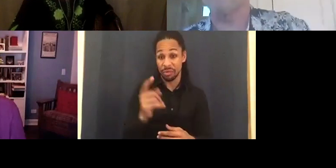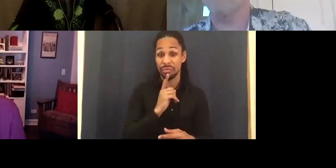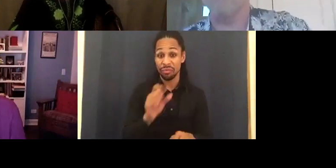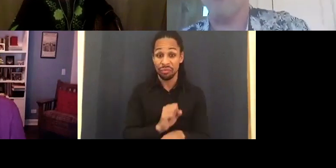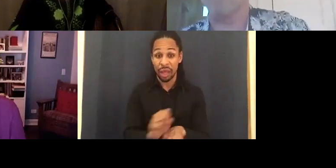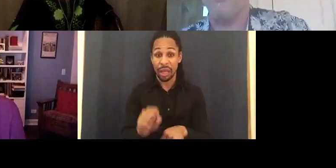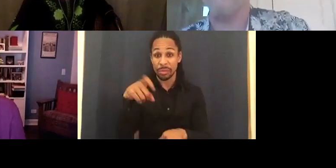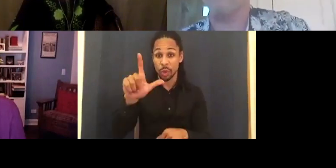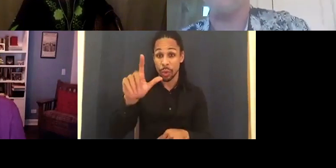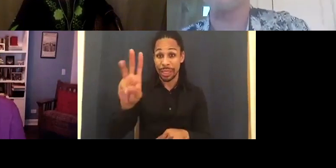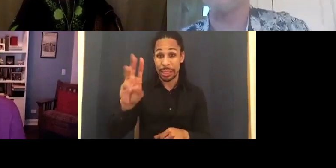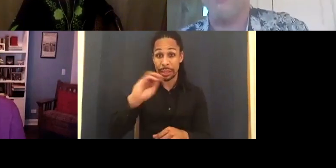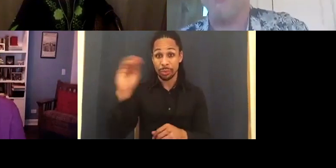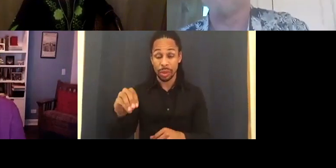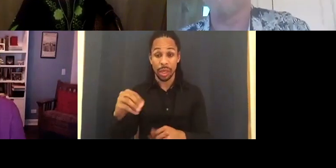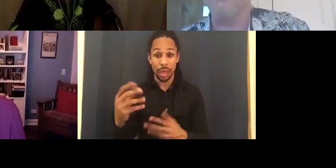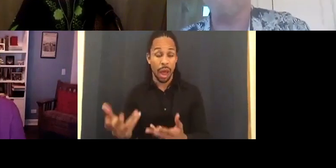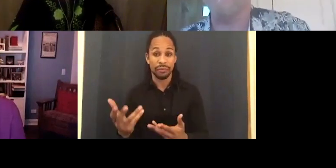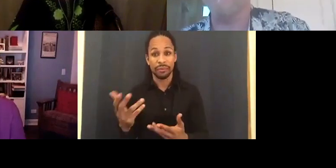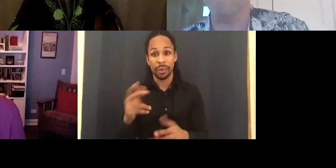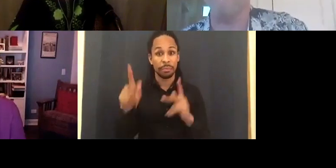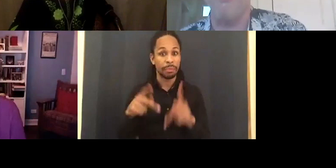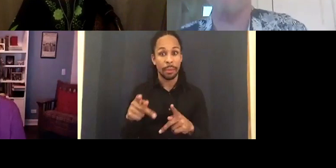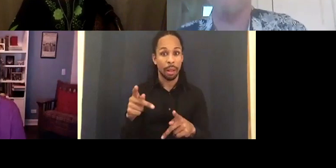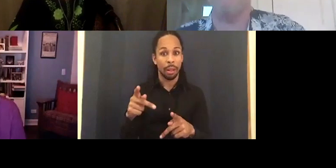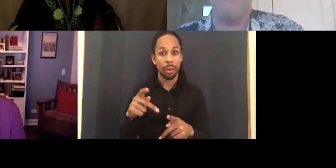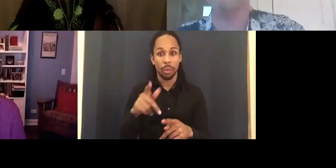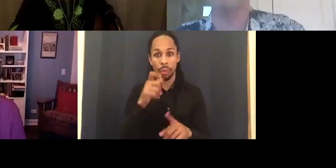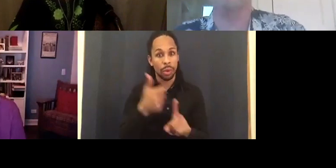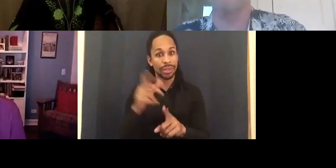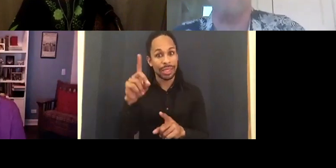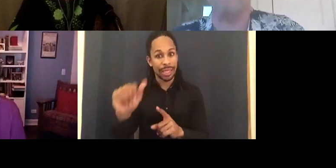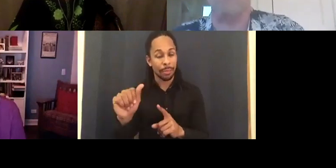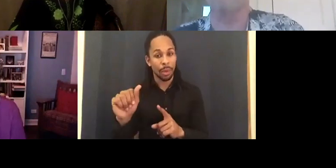what role Bryan Cranston did because there would be a lot of disabled actors doing roles